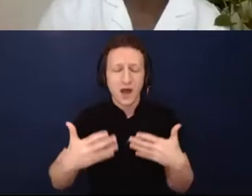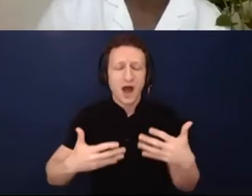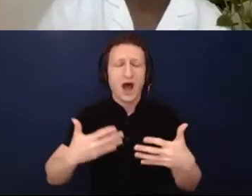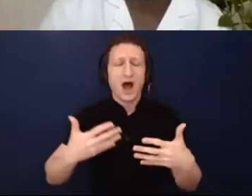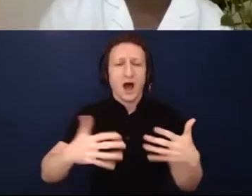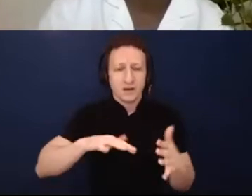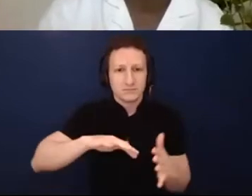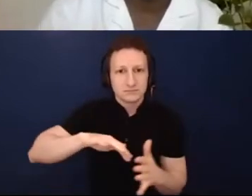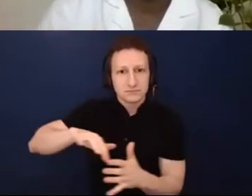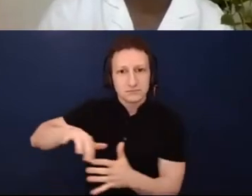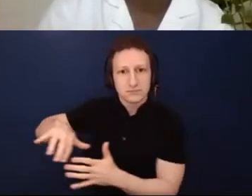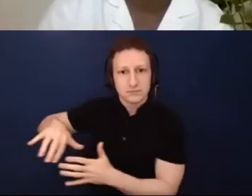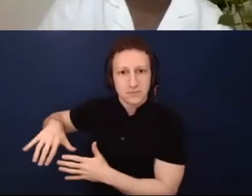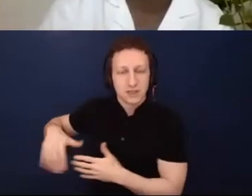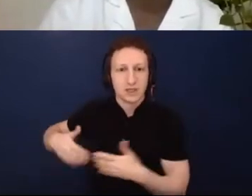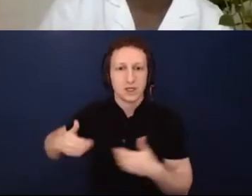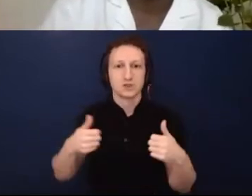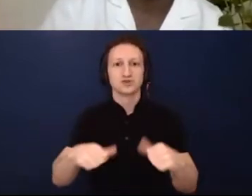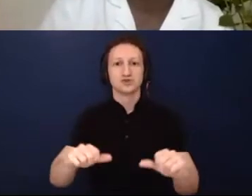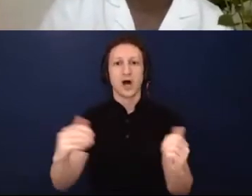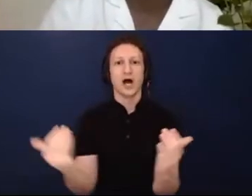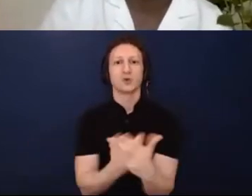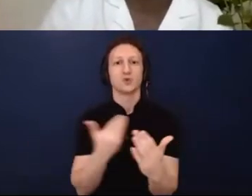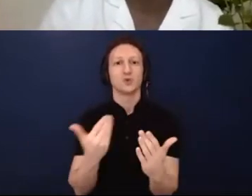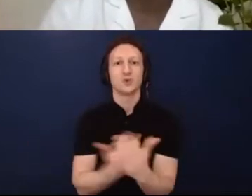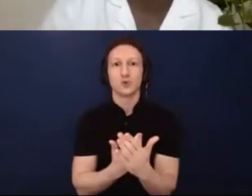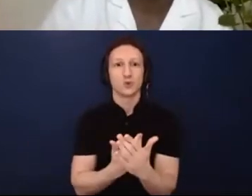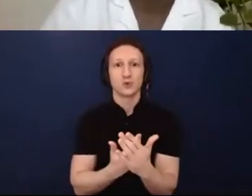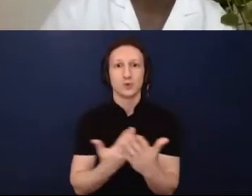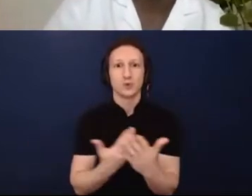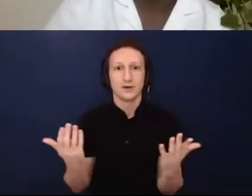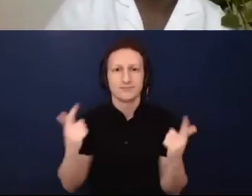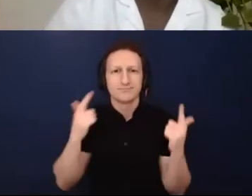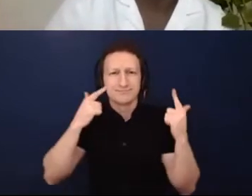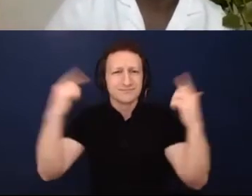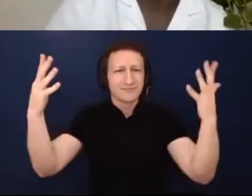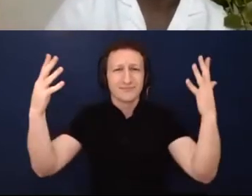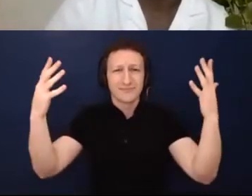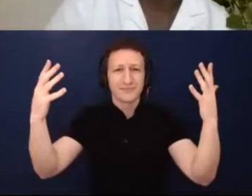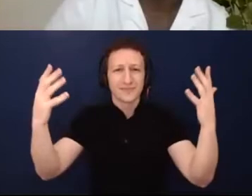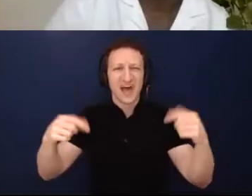risk-taking of, "Okay this is the moment." I think that's from (sings) "This is the moment."